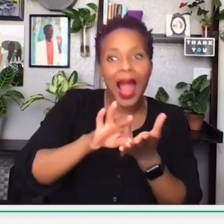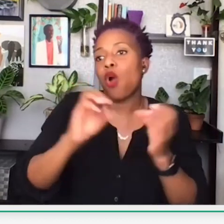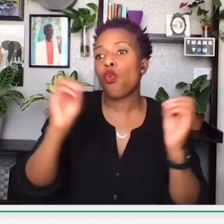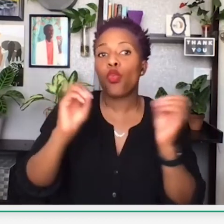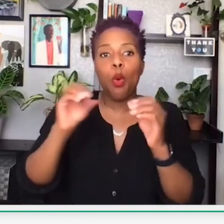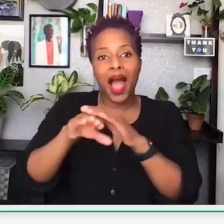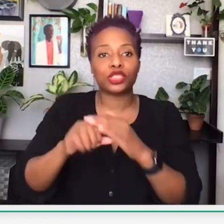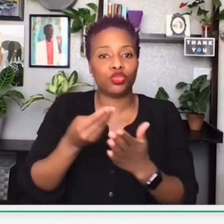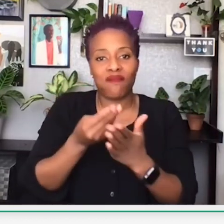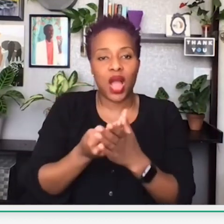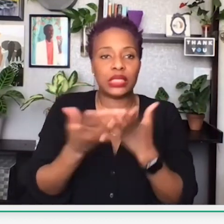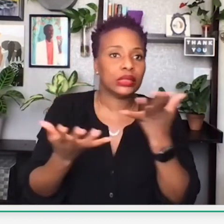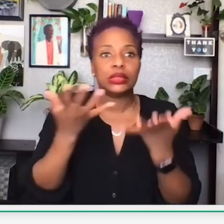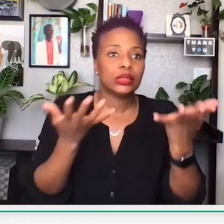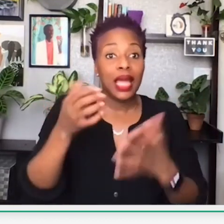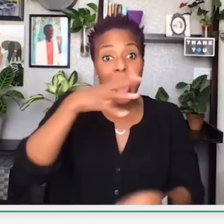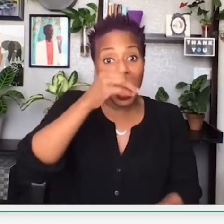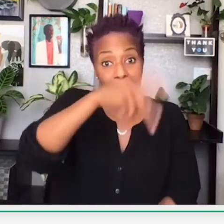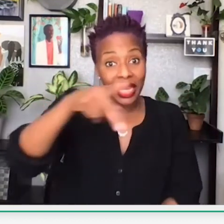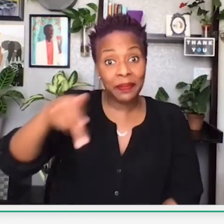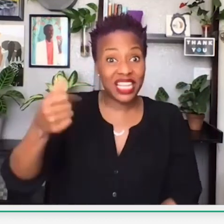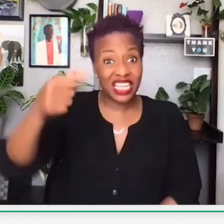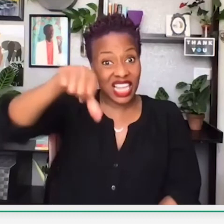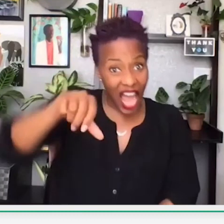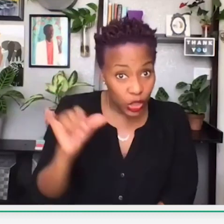if you didn't have a relationship, or a bank account, or access to funds,